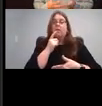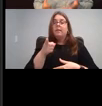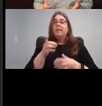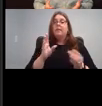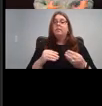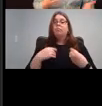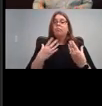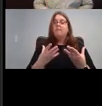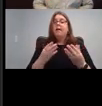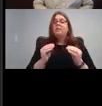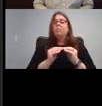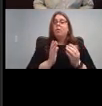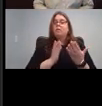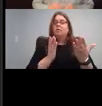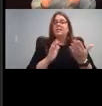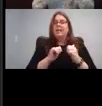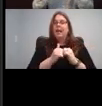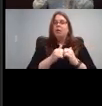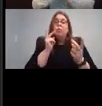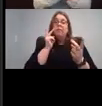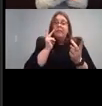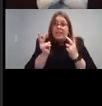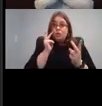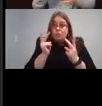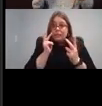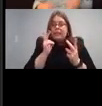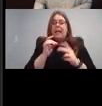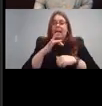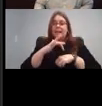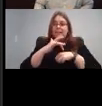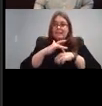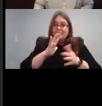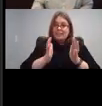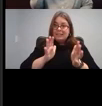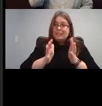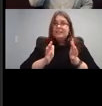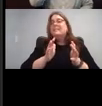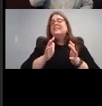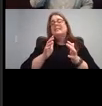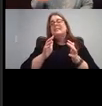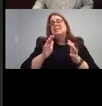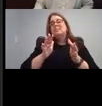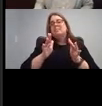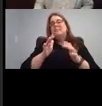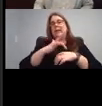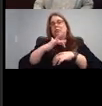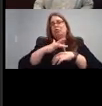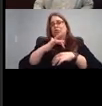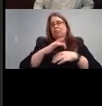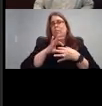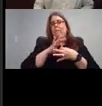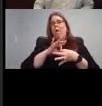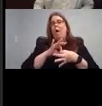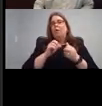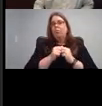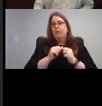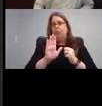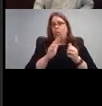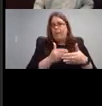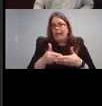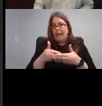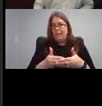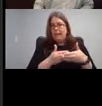your baby through visual and tactile, touch and all of that.